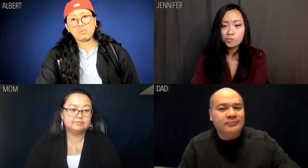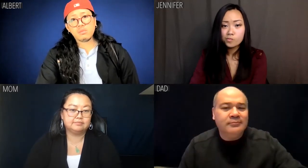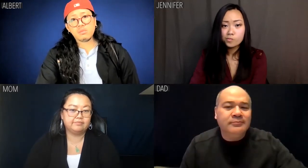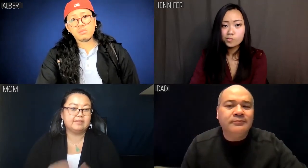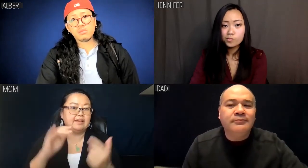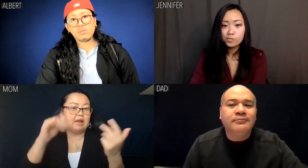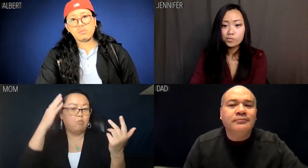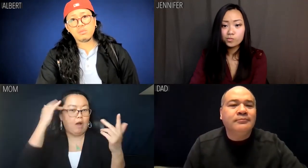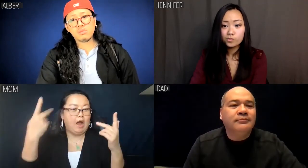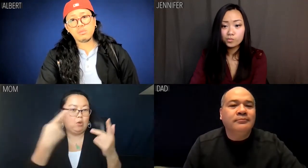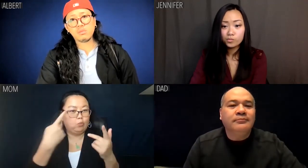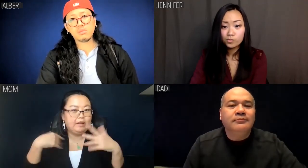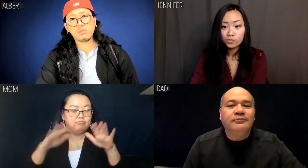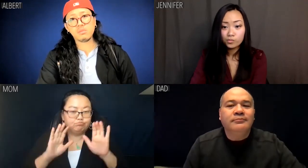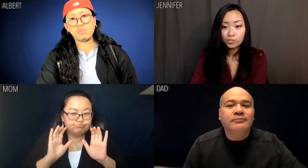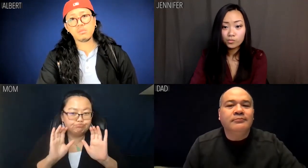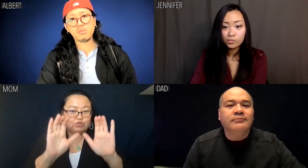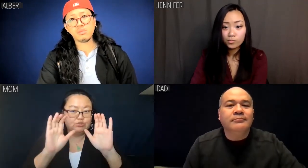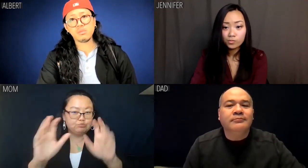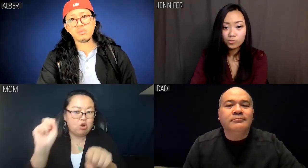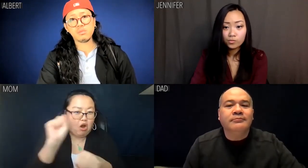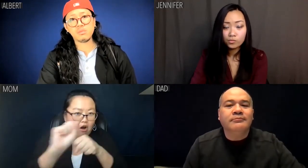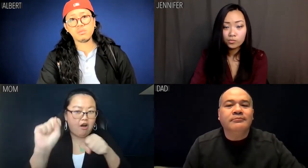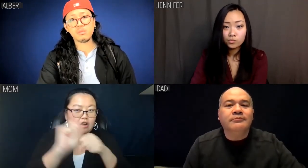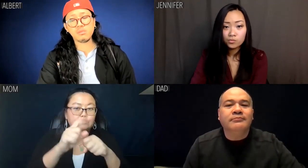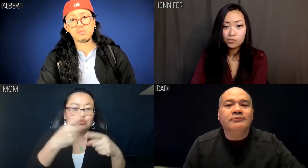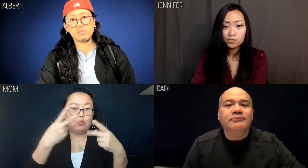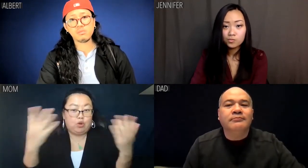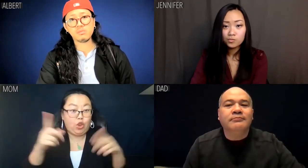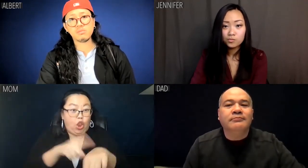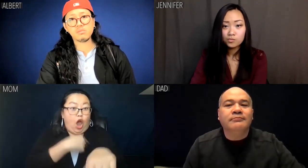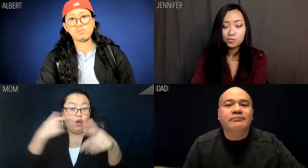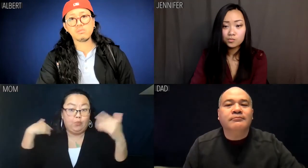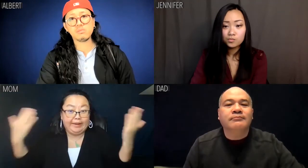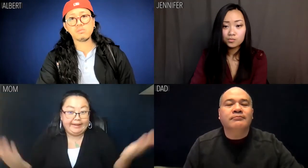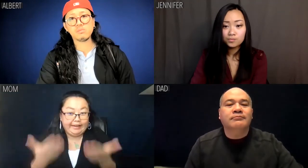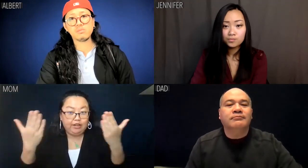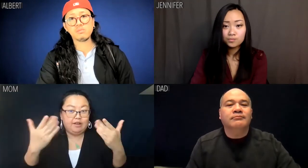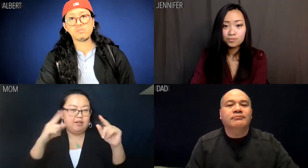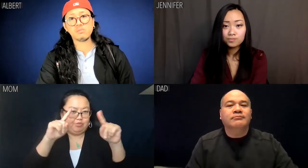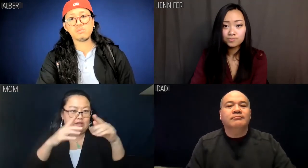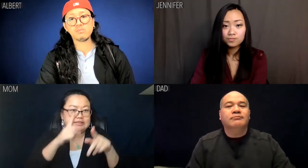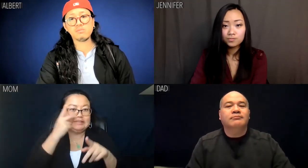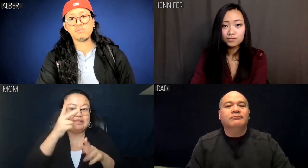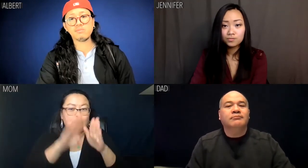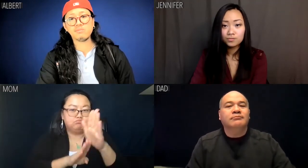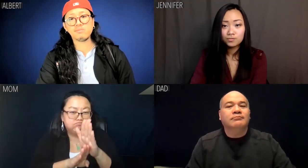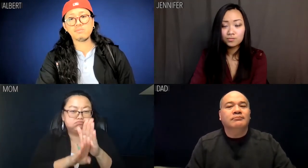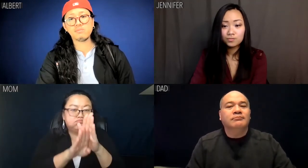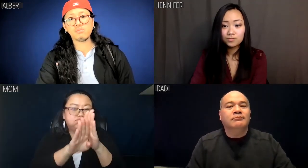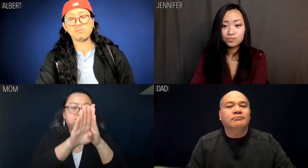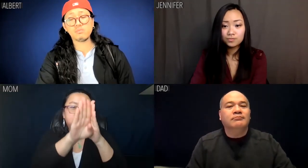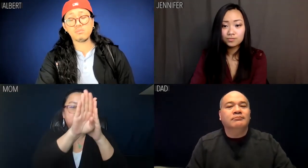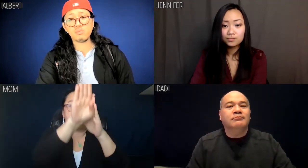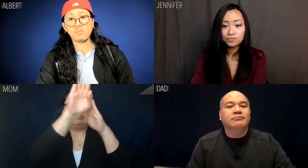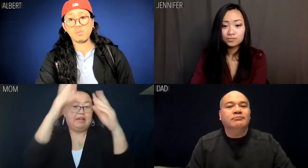Mom: Which is why we pushed you so hard. The longer we're here, and the higher we reach,